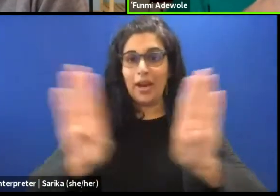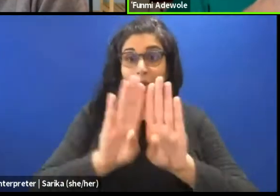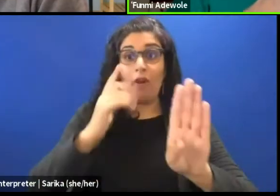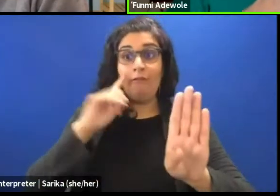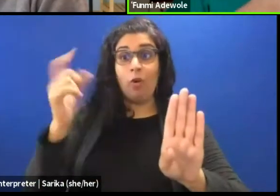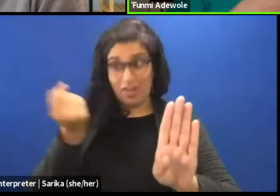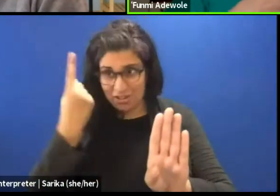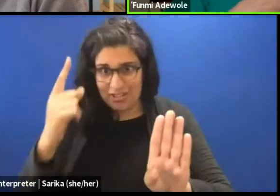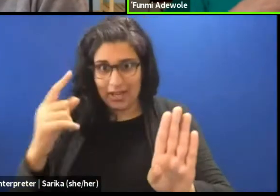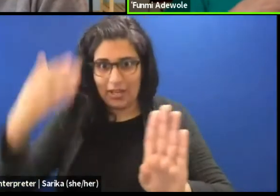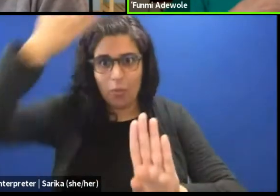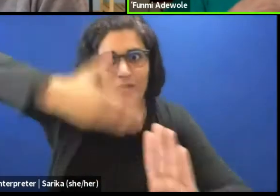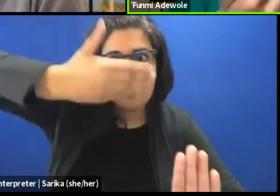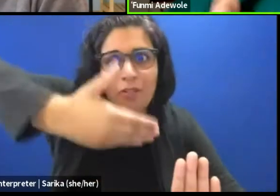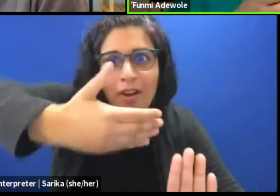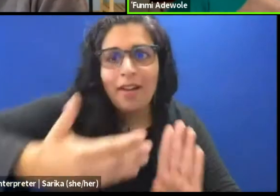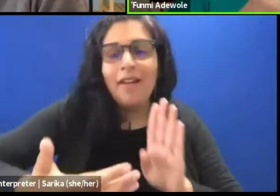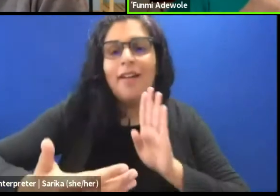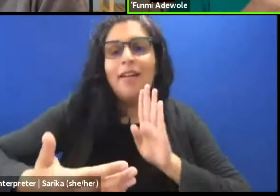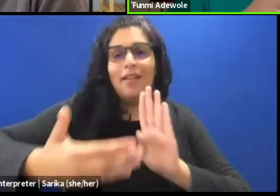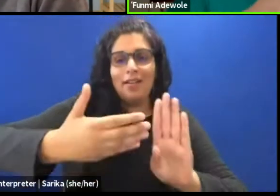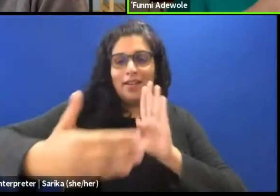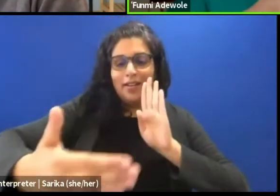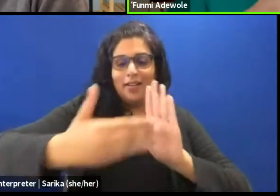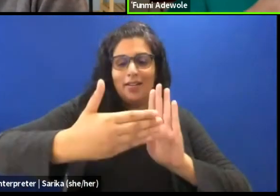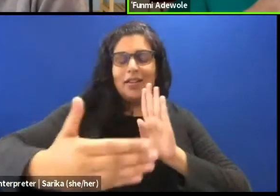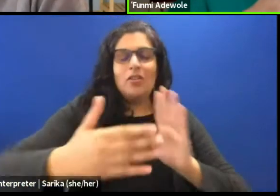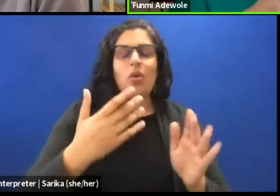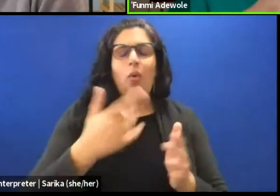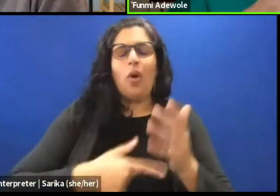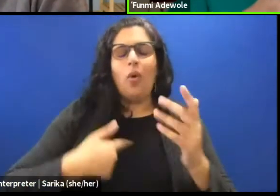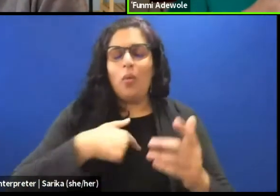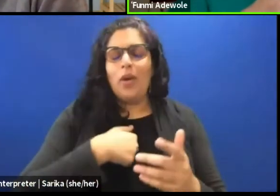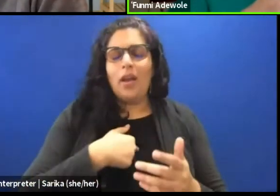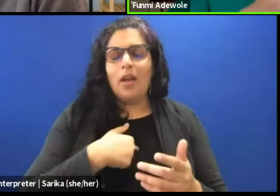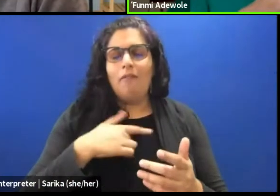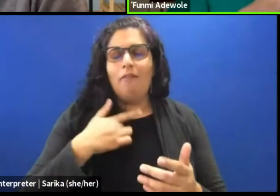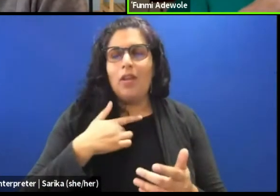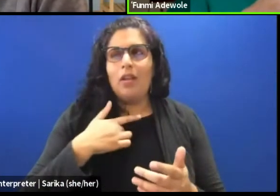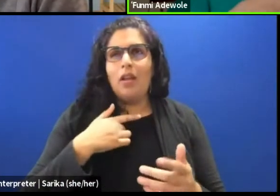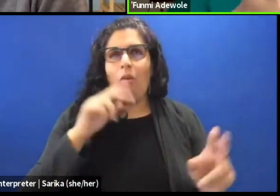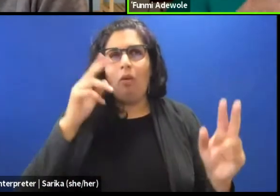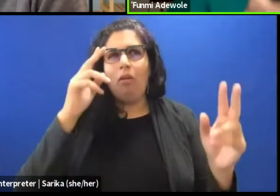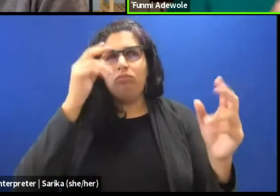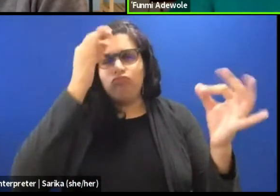So when we are thinking aesthetically like your mentioning, we are not only thinking